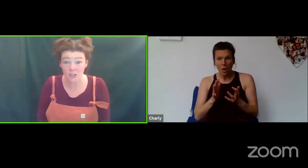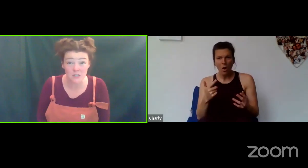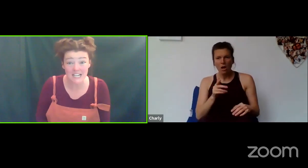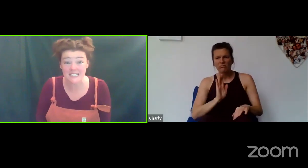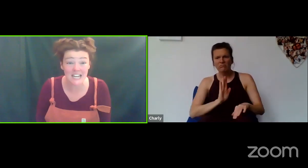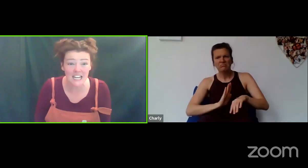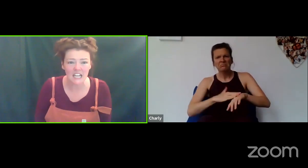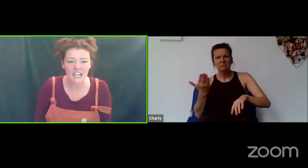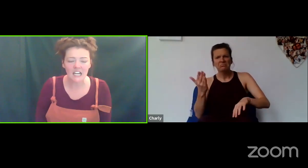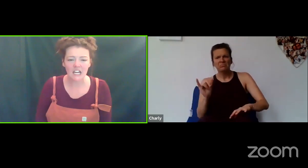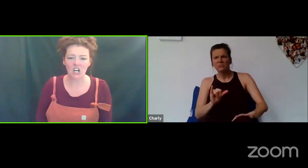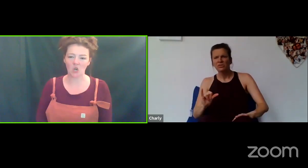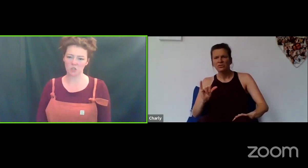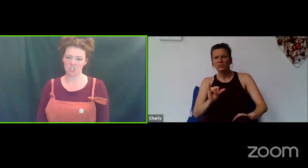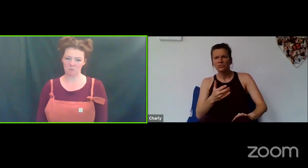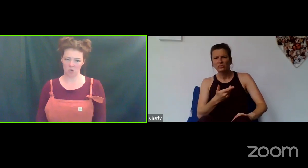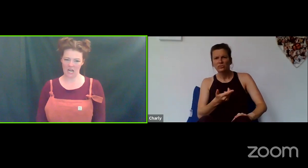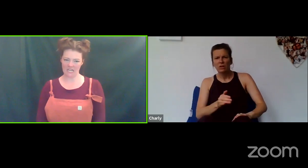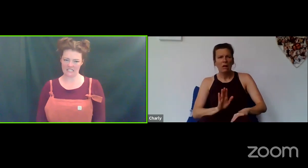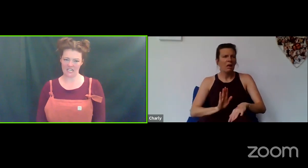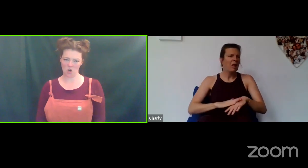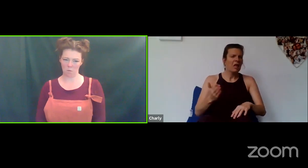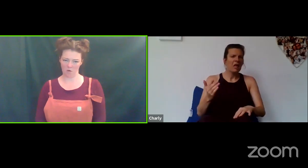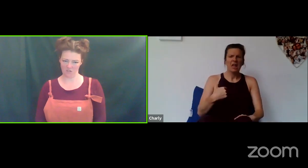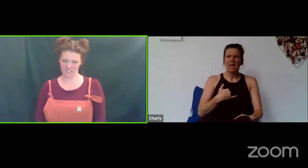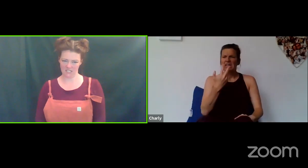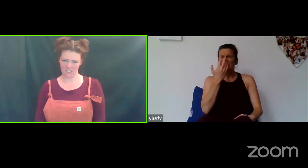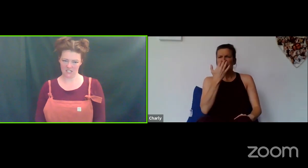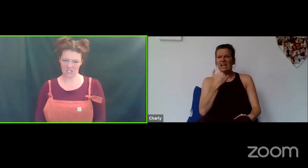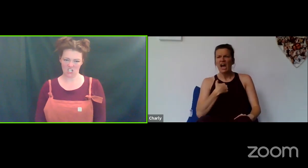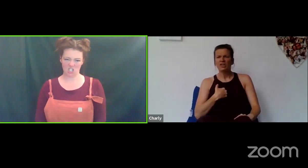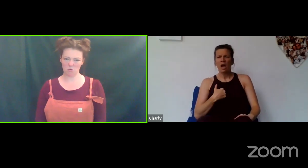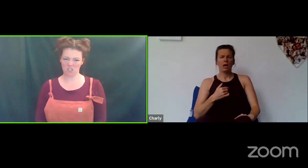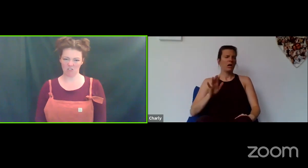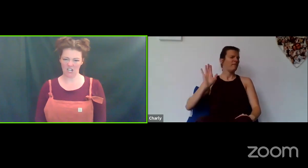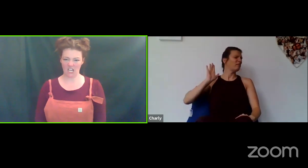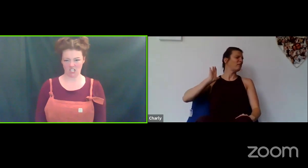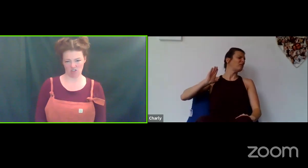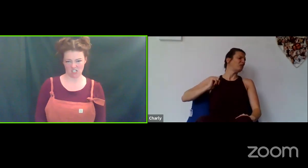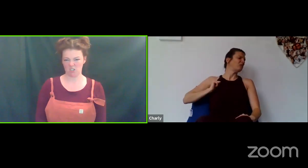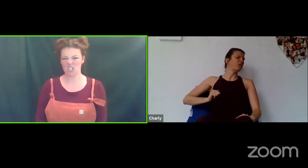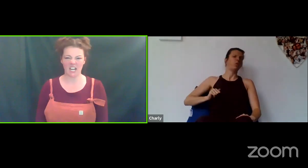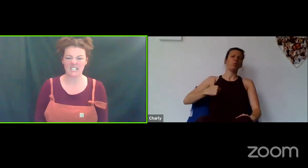enthusiastic? Or was she more lazy, or not... she wasn't really interested... was she like